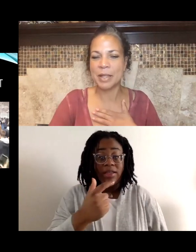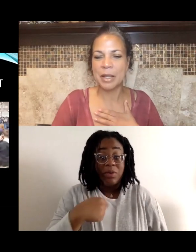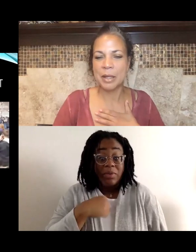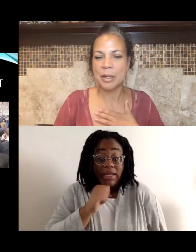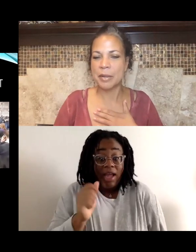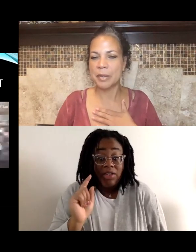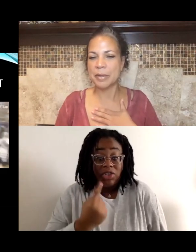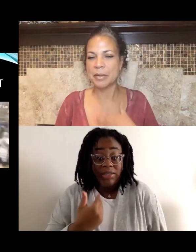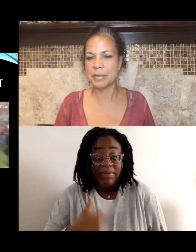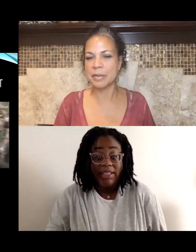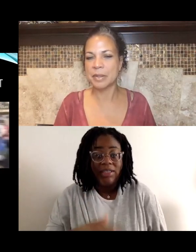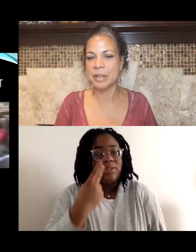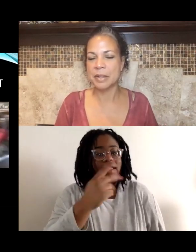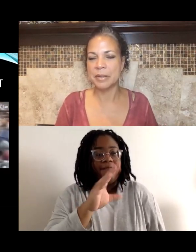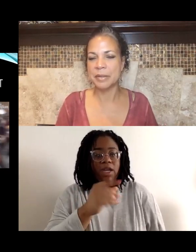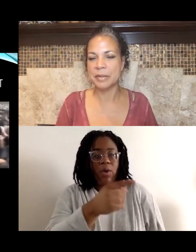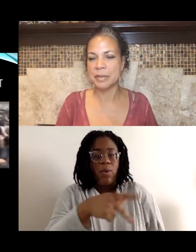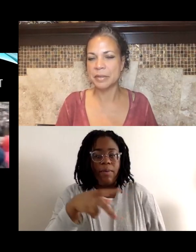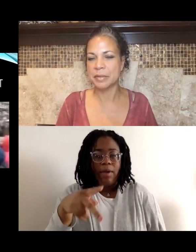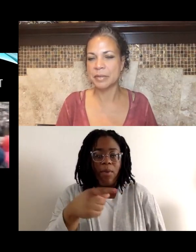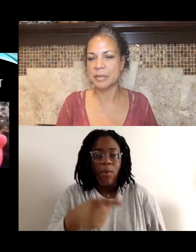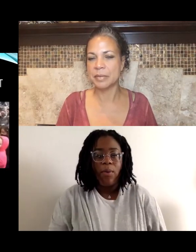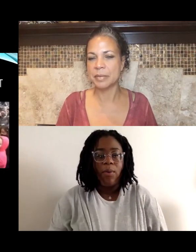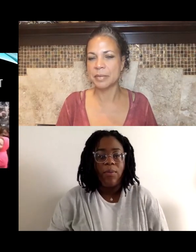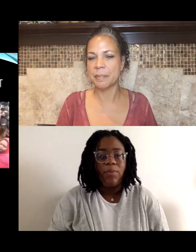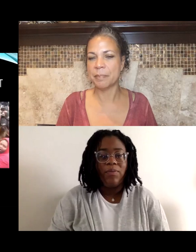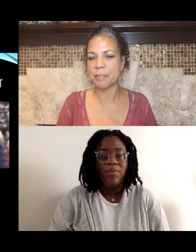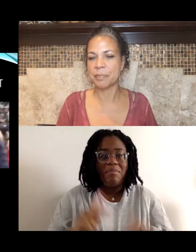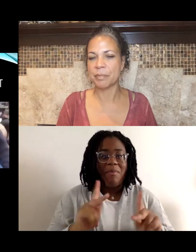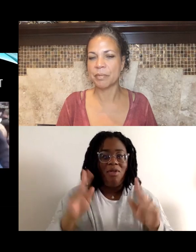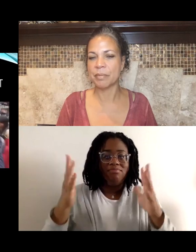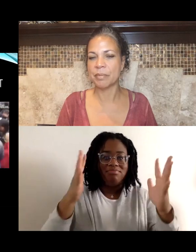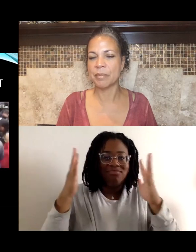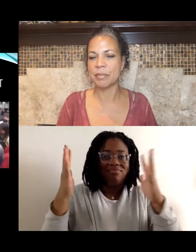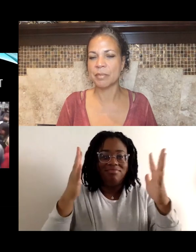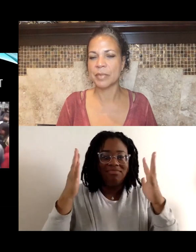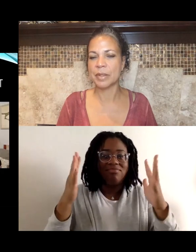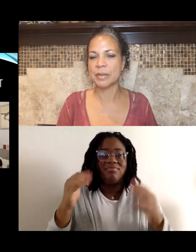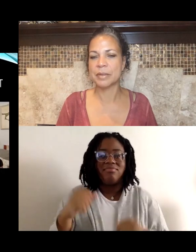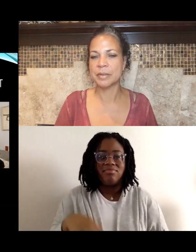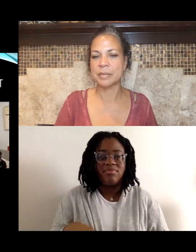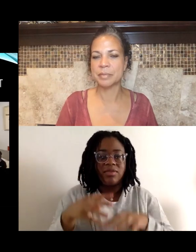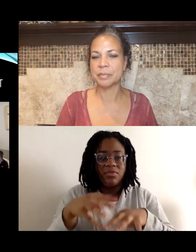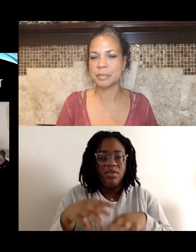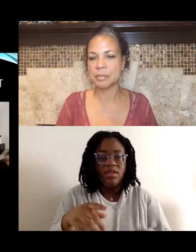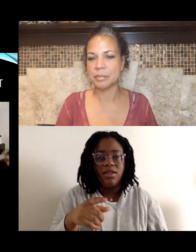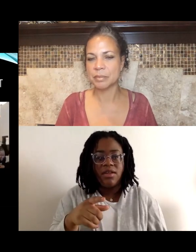[Man] Hip hip. [Man] Defendant found guilty.